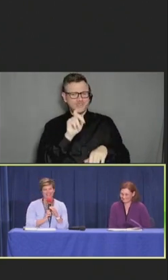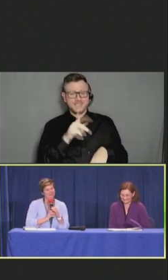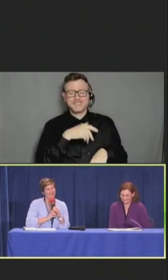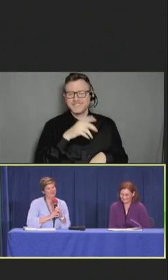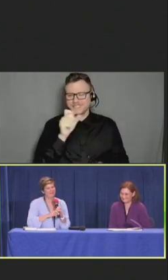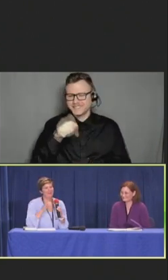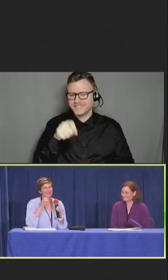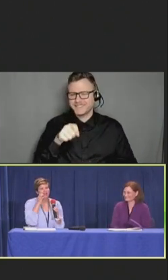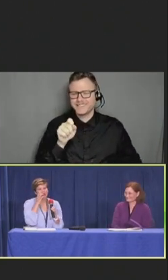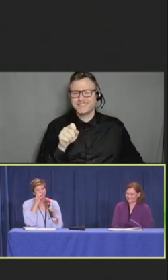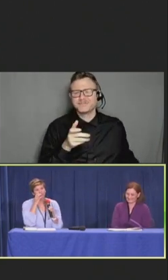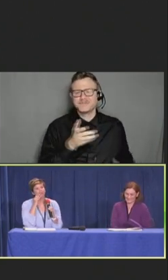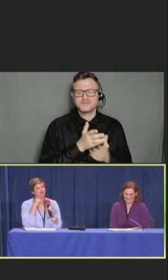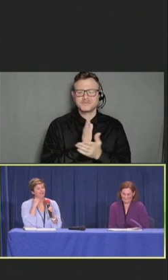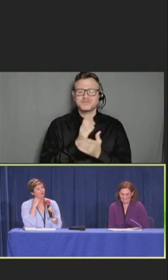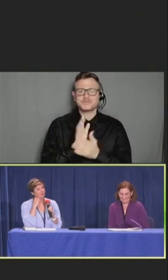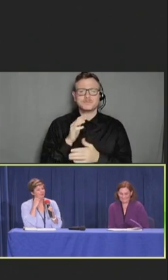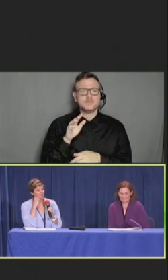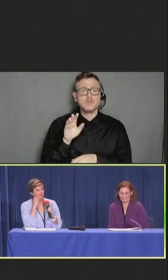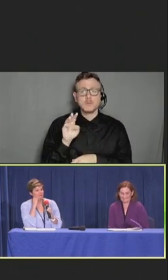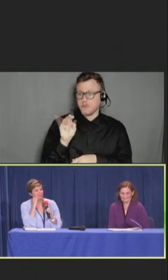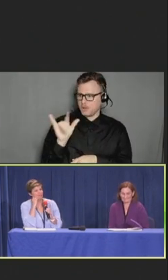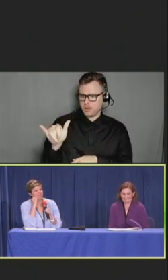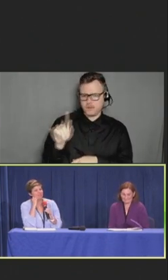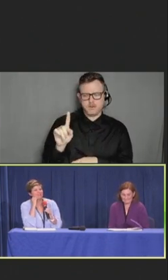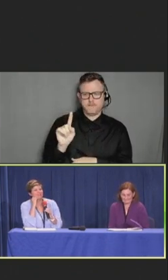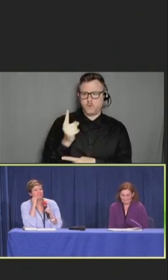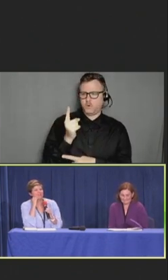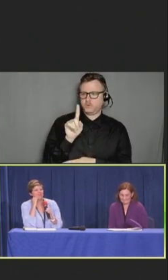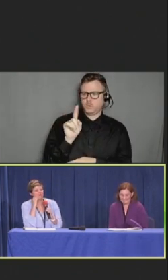Molly, great. First question.